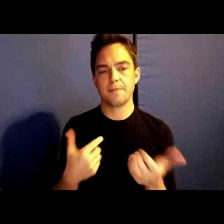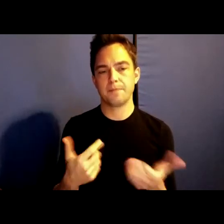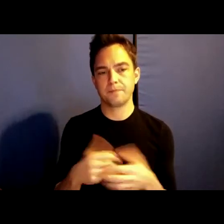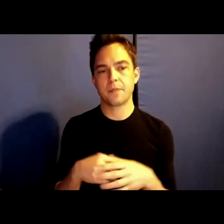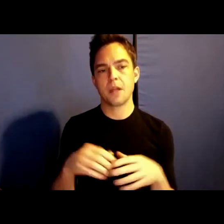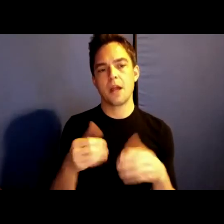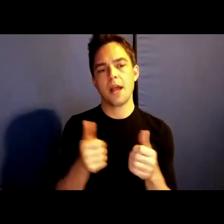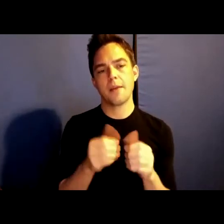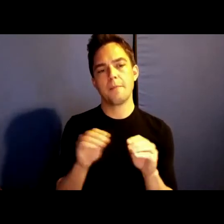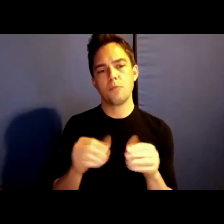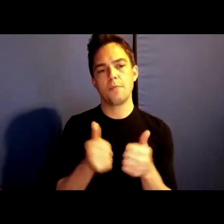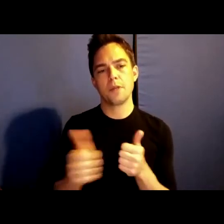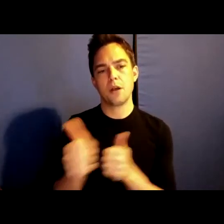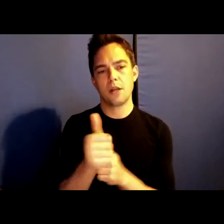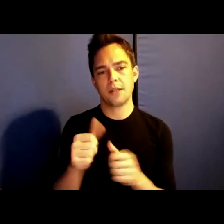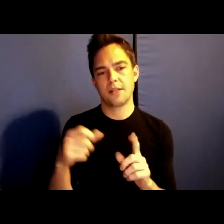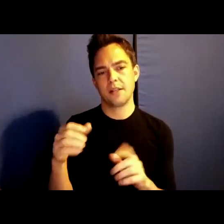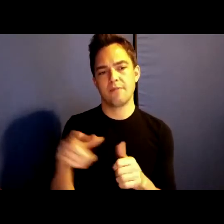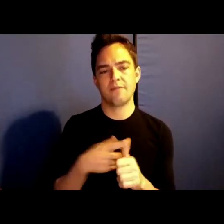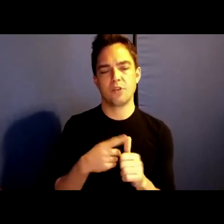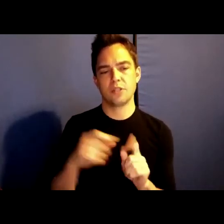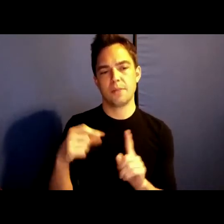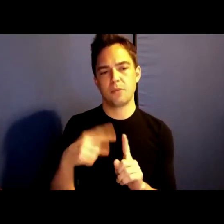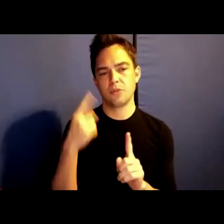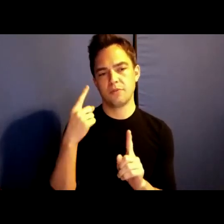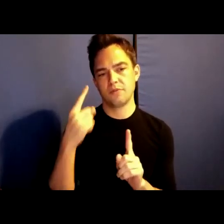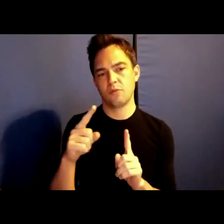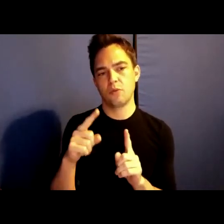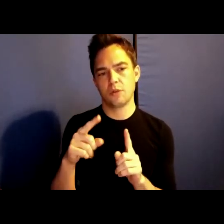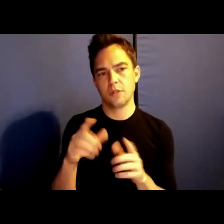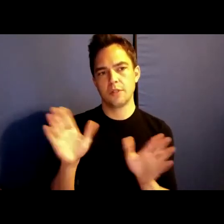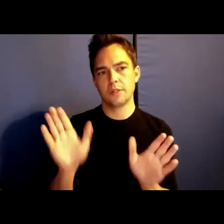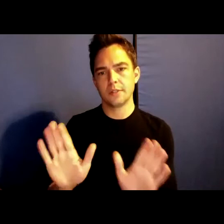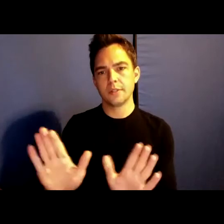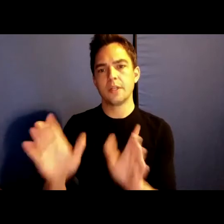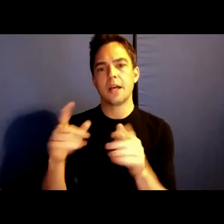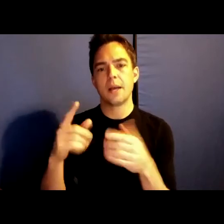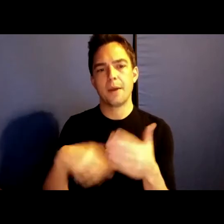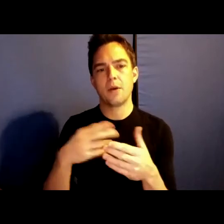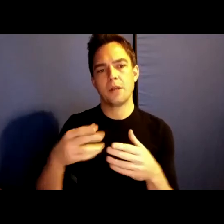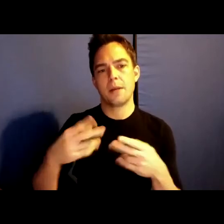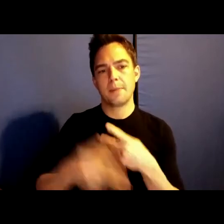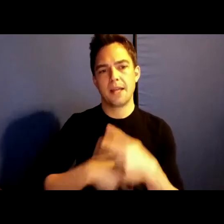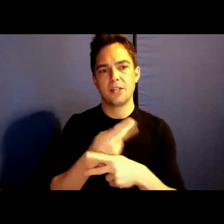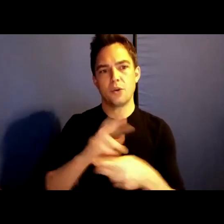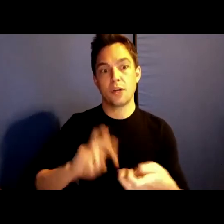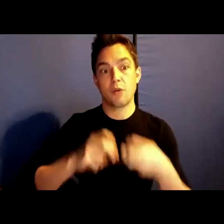apologize to you for planetary crisis. I offer less an apology, then a wish for an